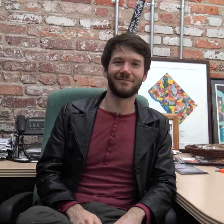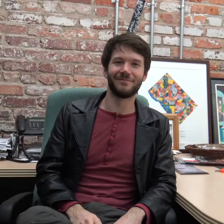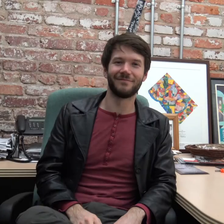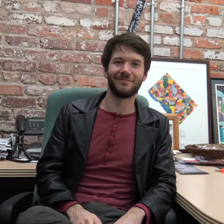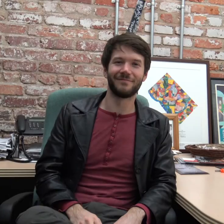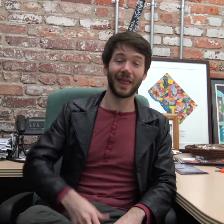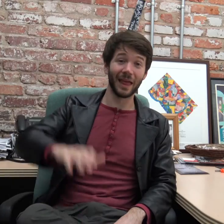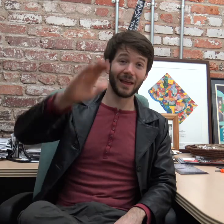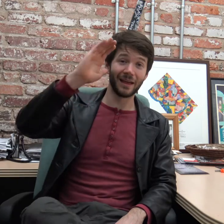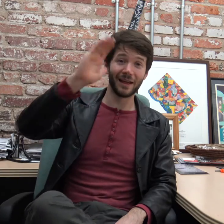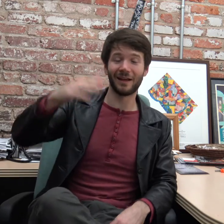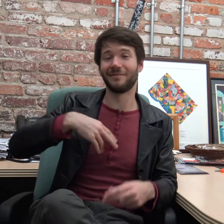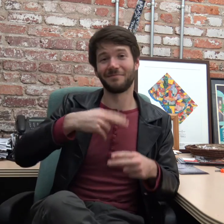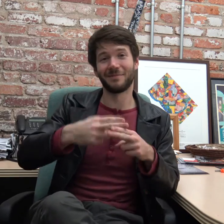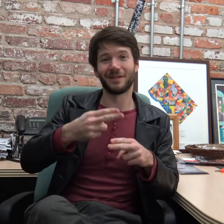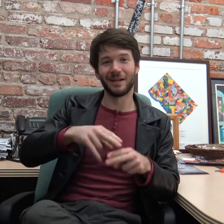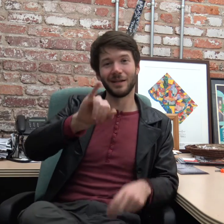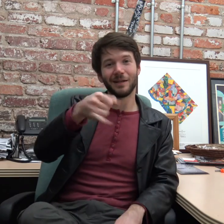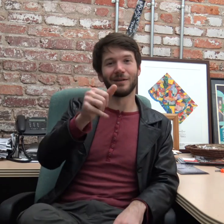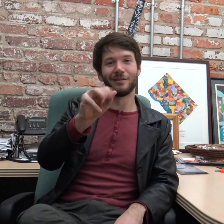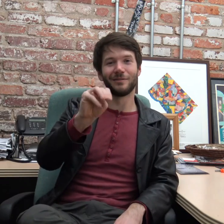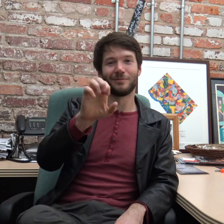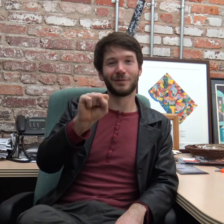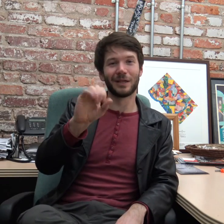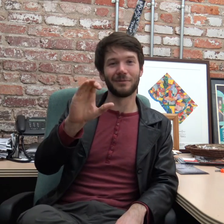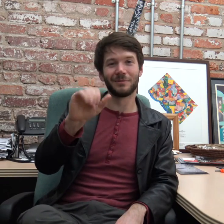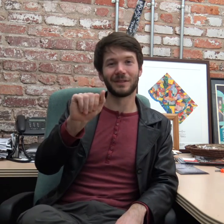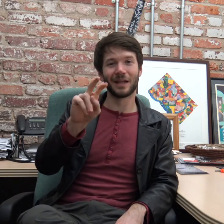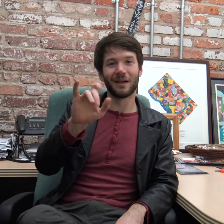Hello, my name is James Caverly.